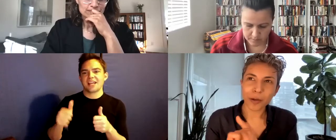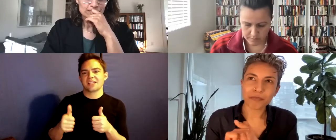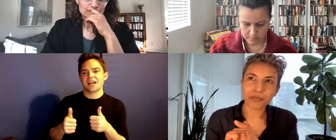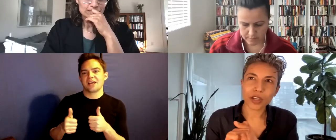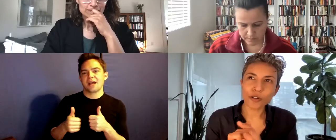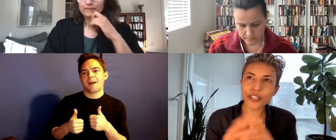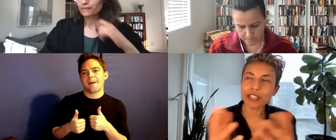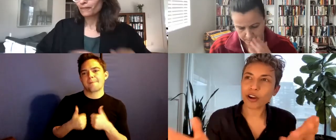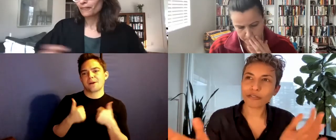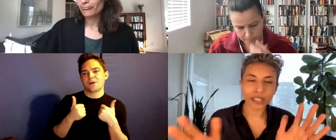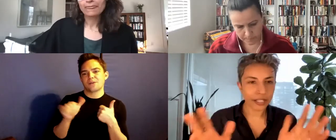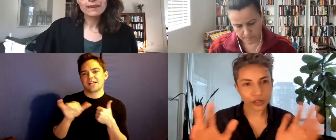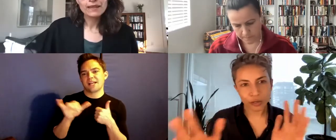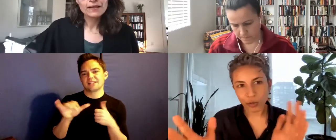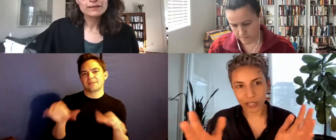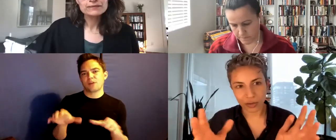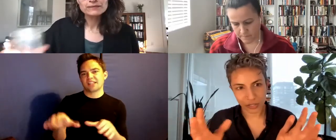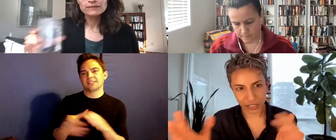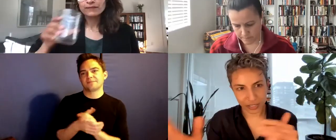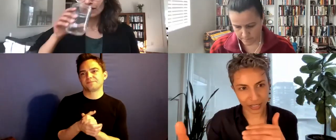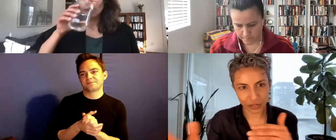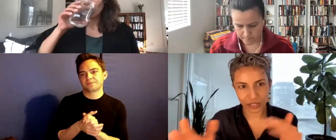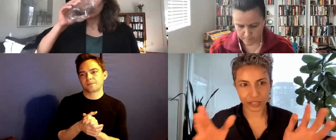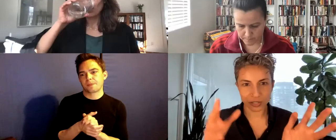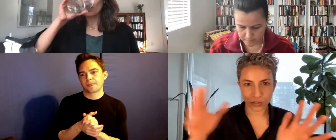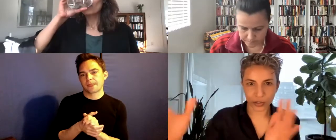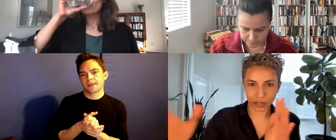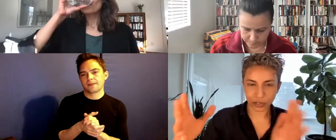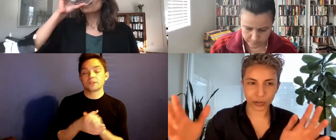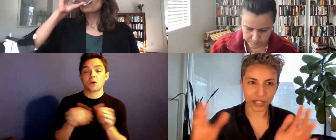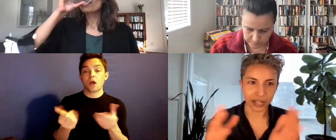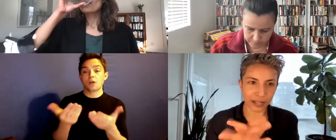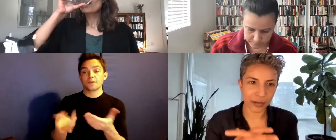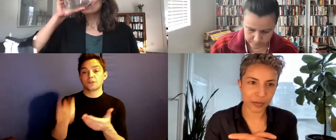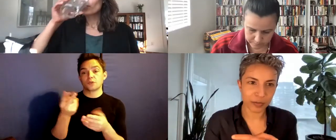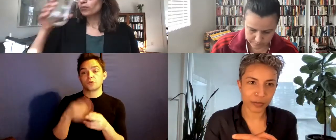I will just offer two quick questions just to start the Q&A process, and Julietta you